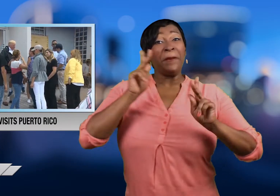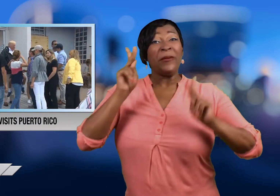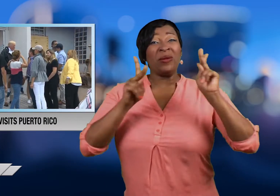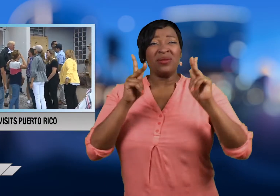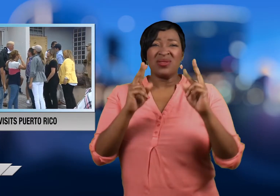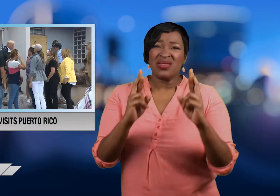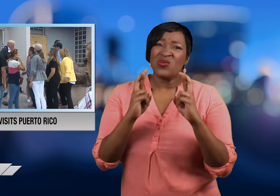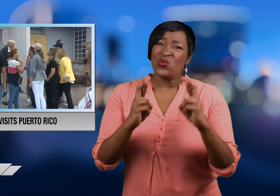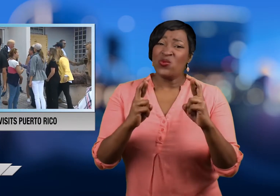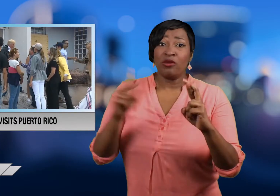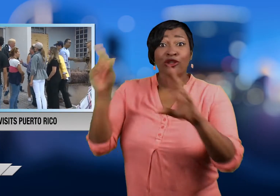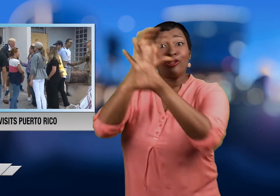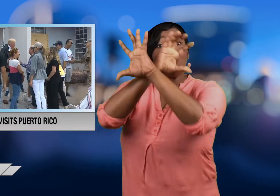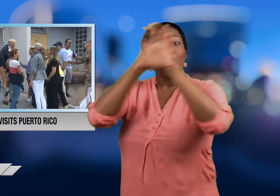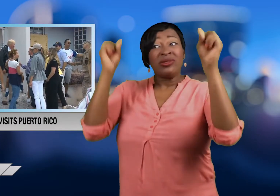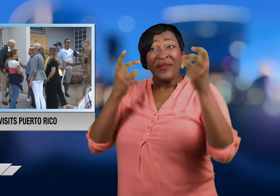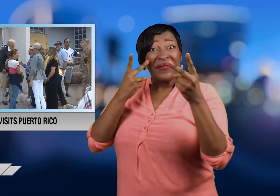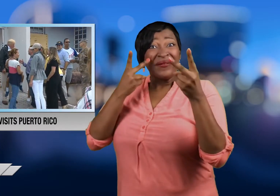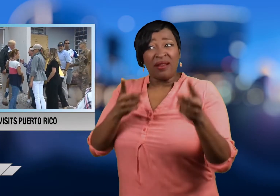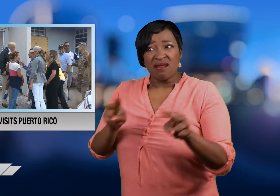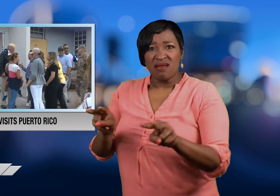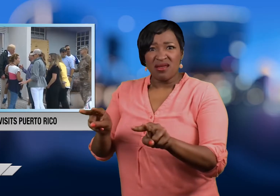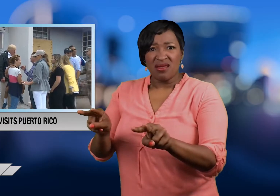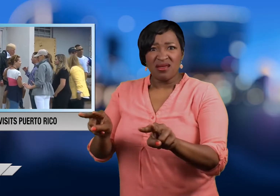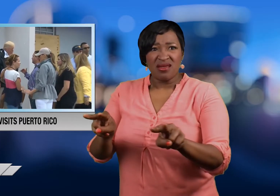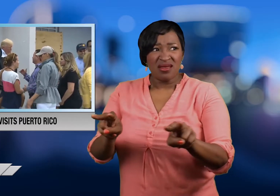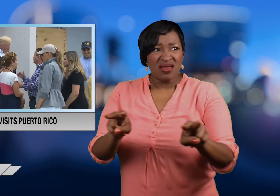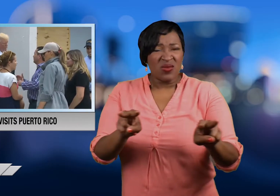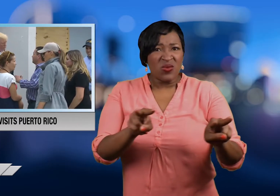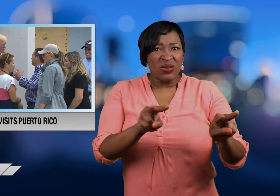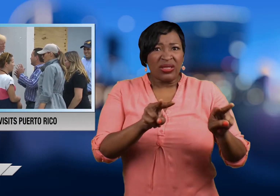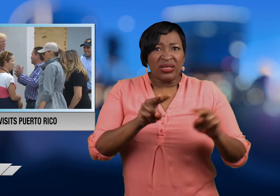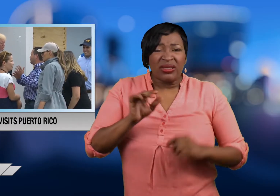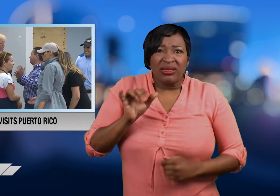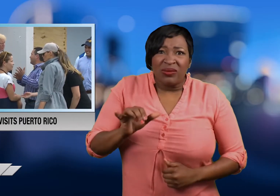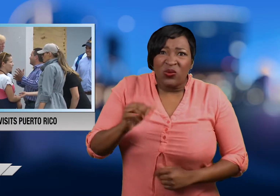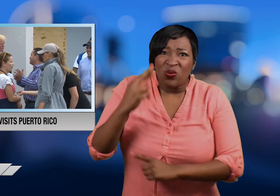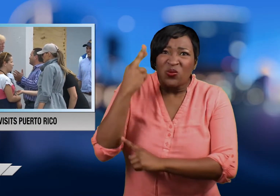hoping the president's visit will speed up the